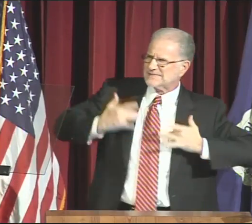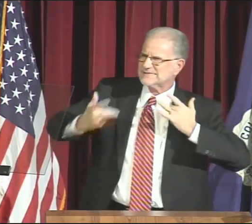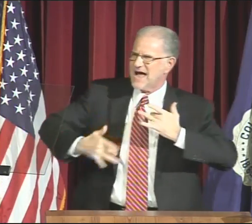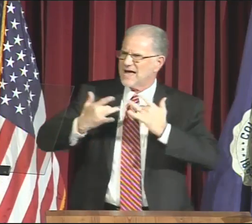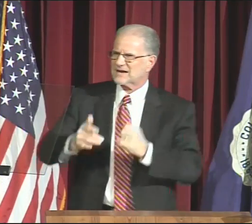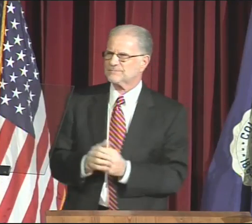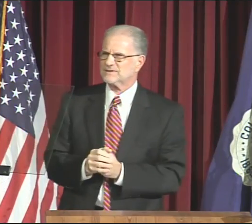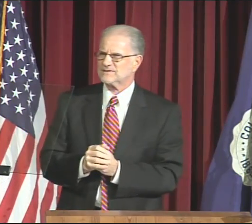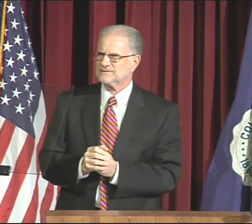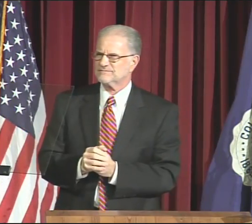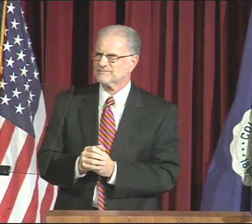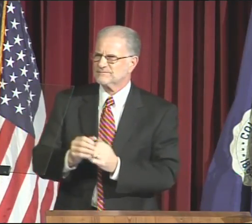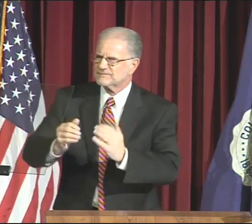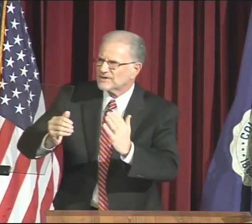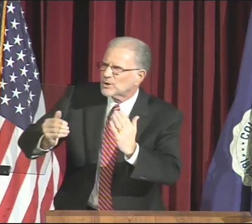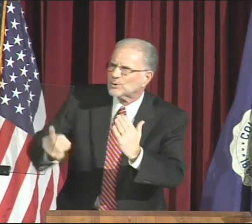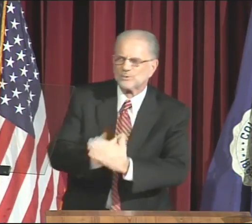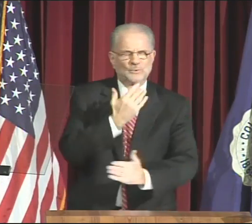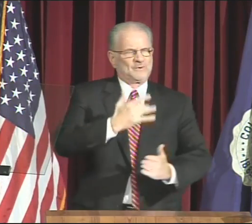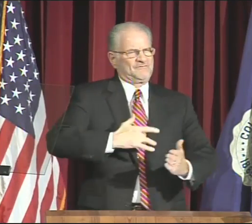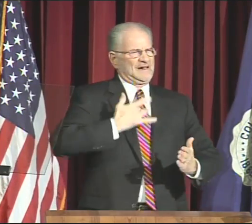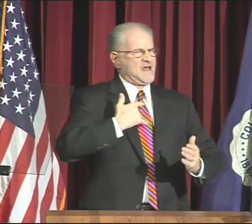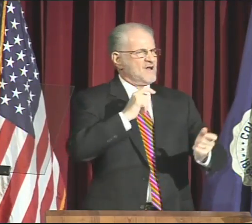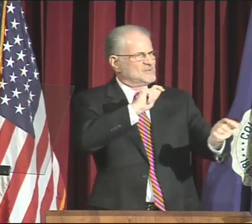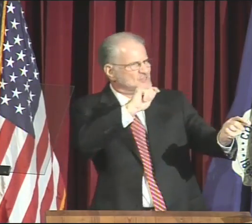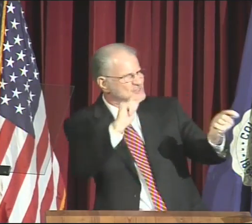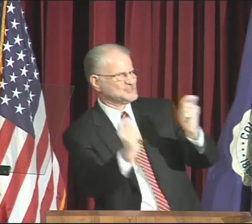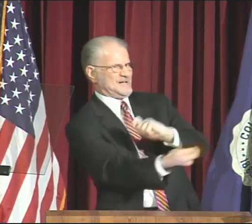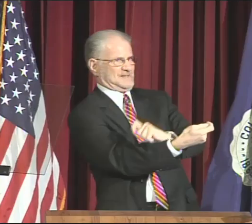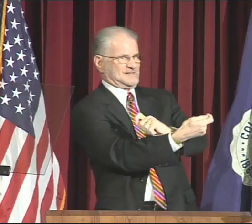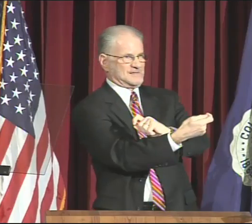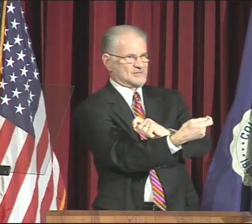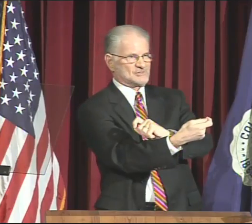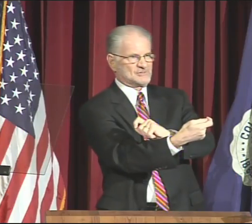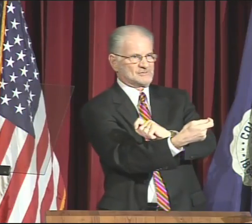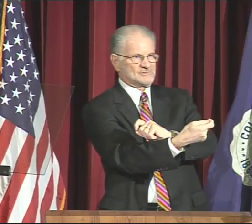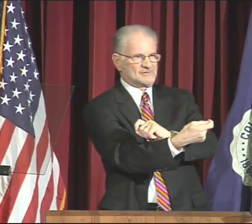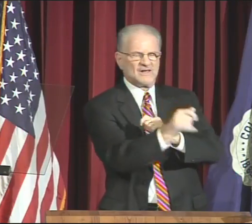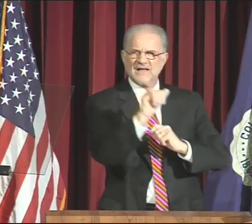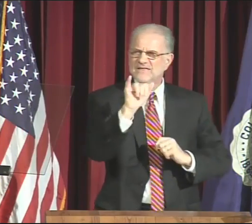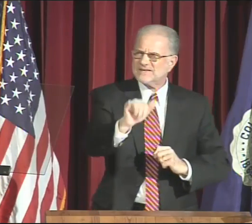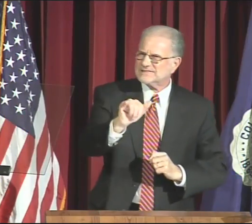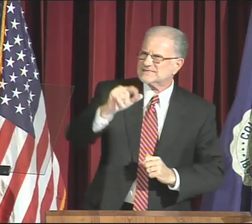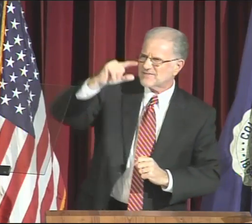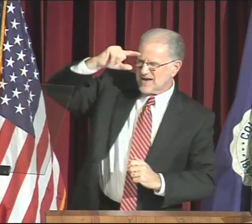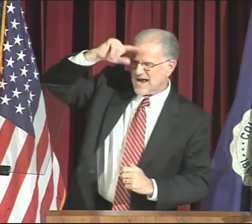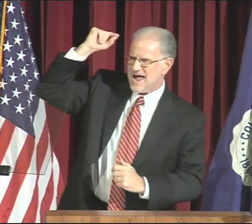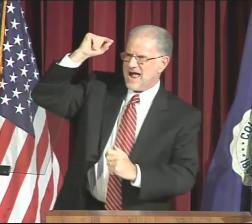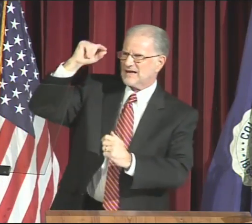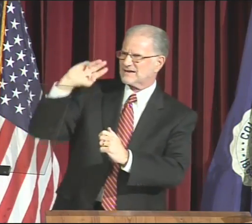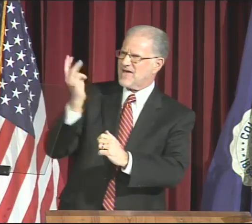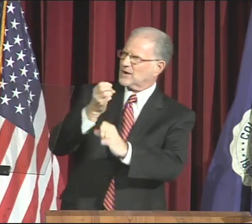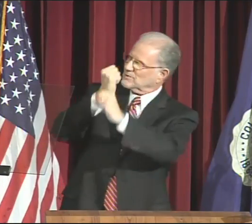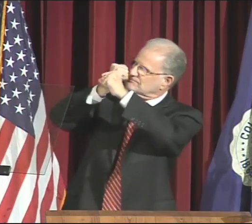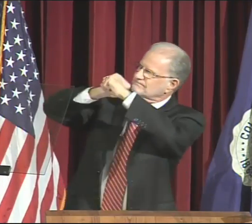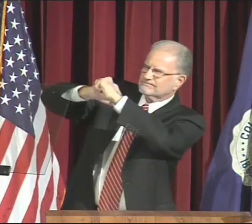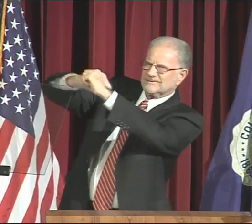A NEW feeling of excitement, A NEW feeling of change.